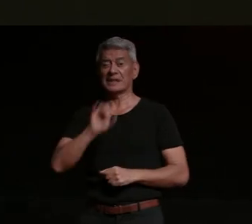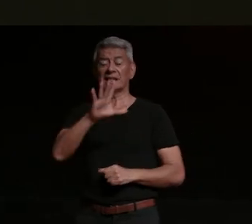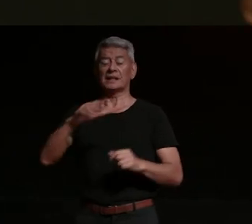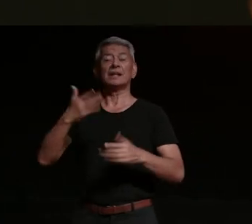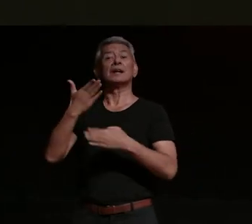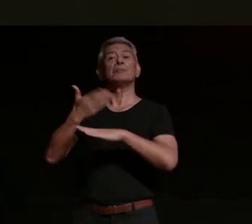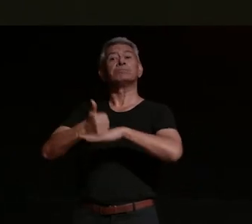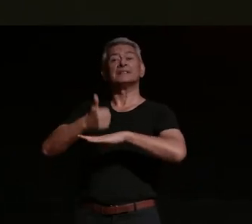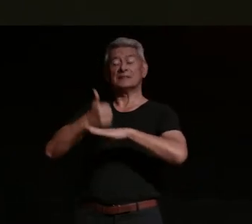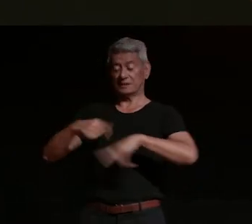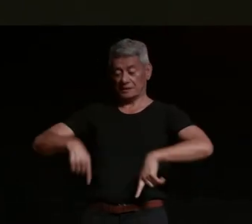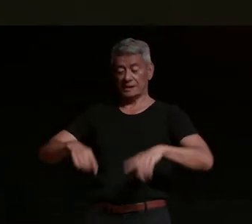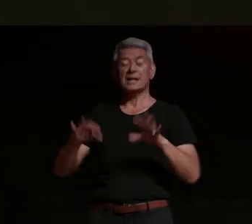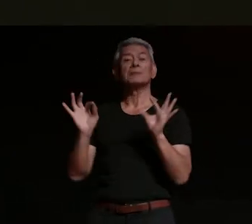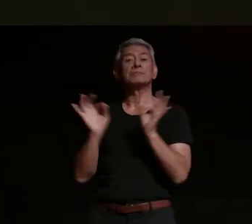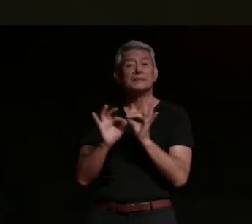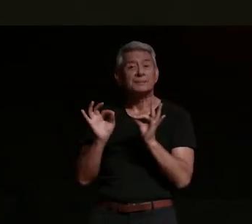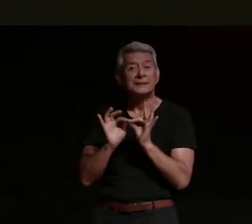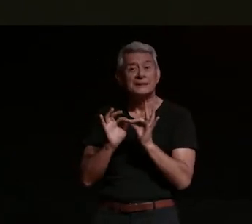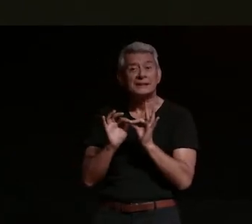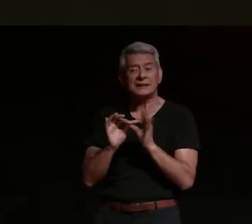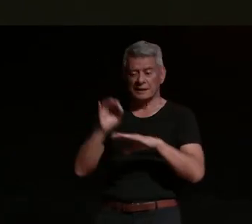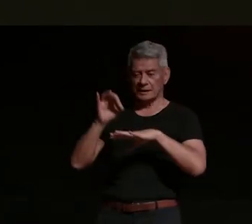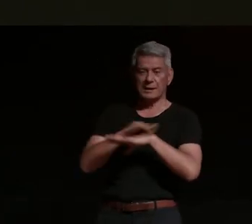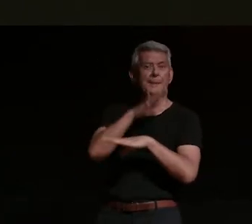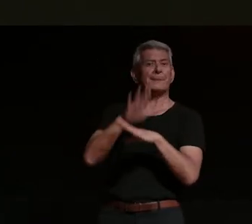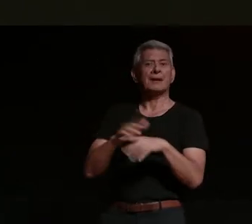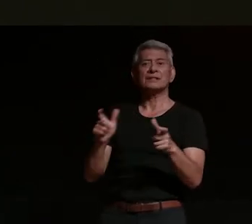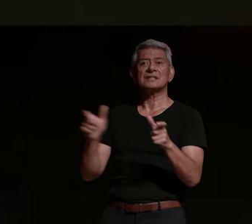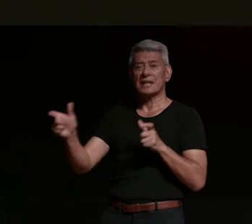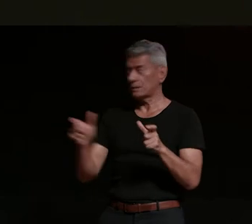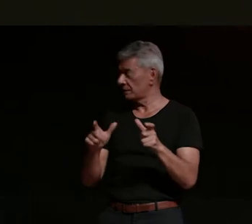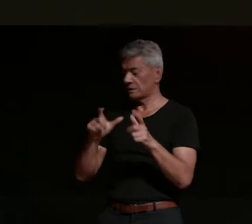marriage celebrant i'm doing that because because my fiance is there